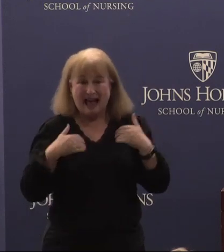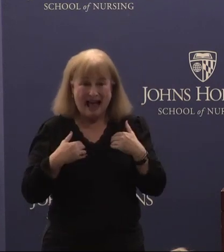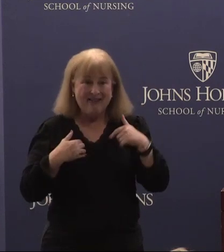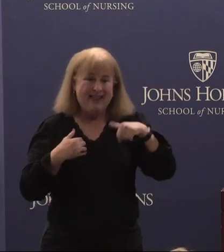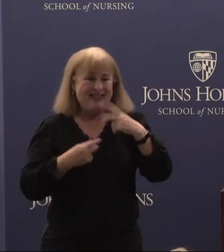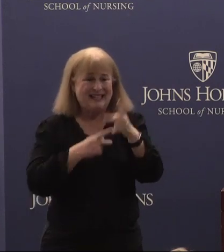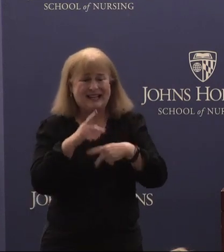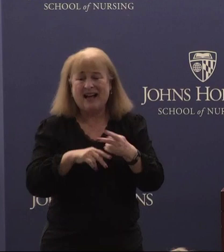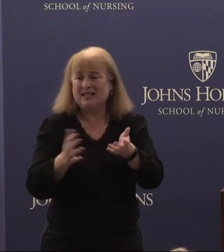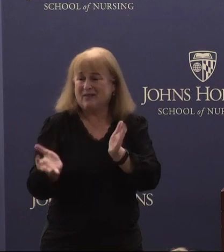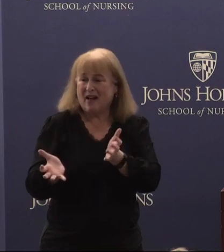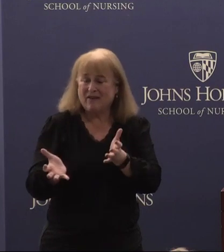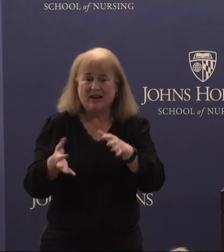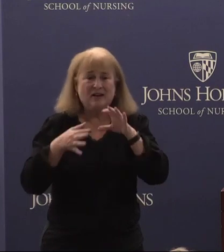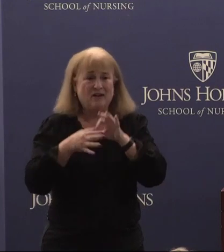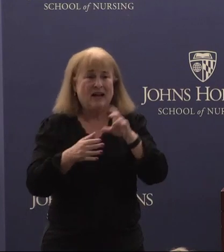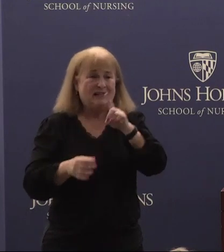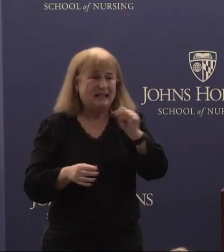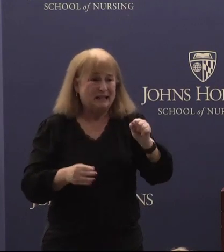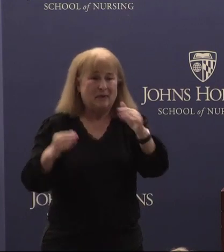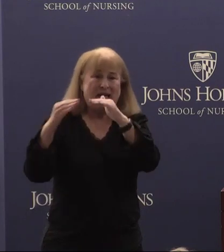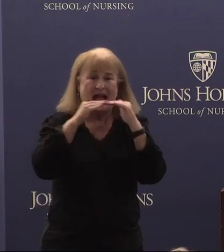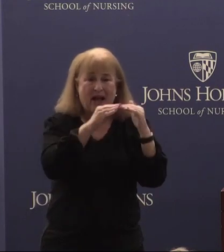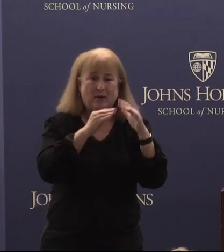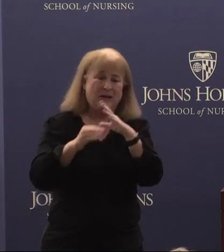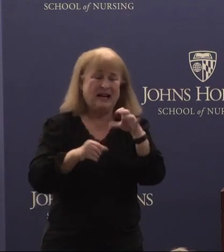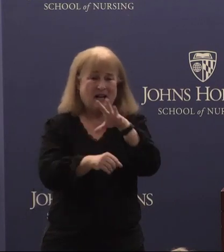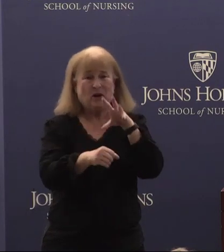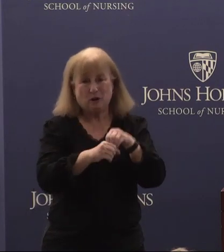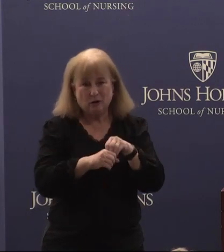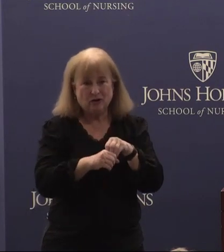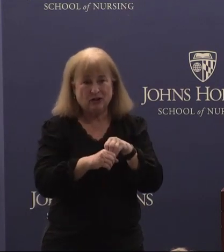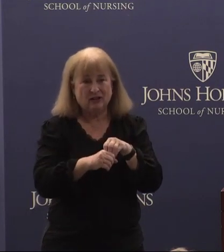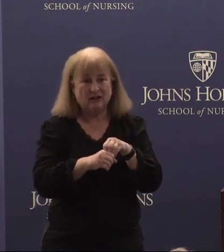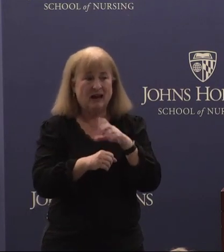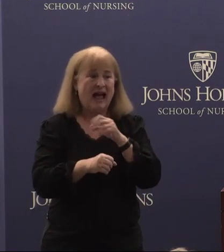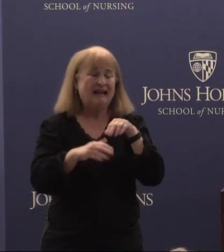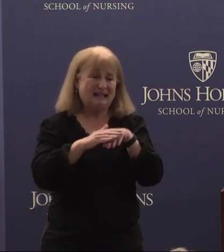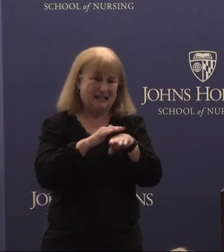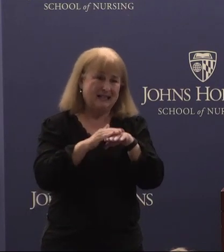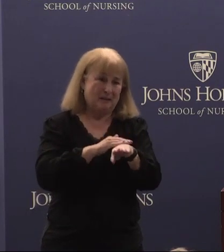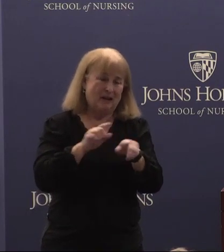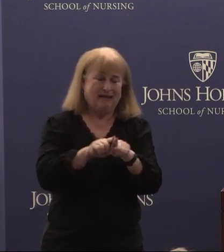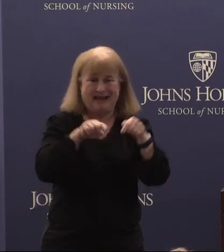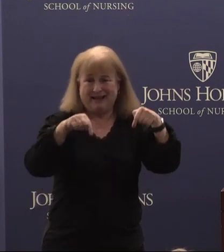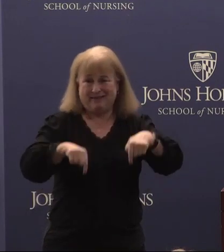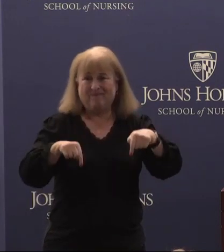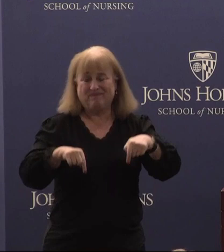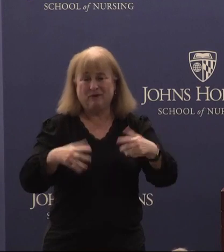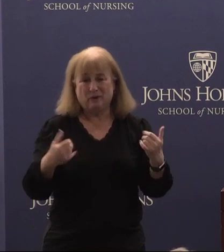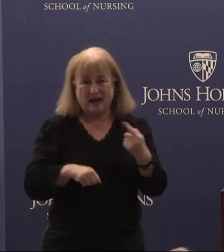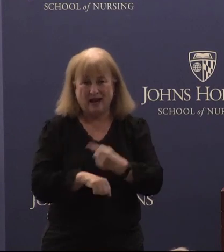of conversations around disability equity and inclusion and accessibility like we are today